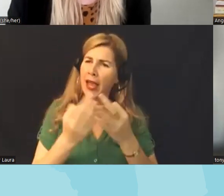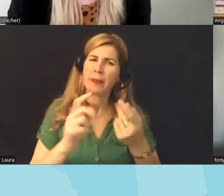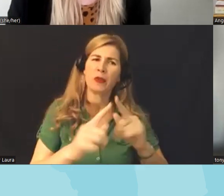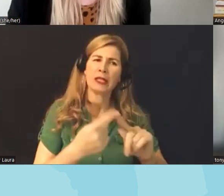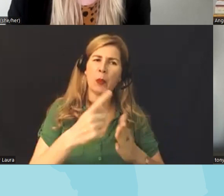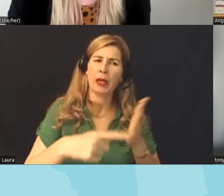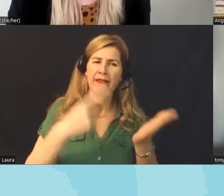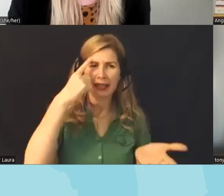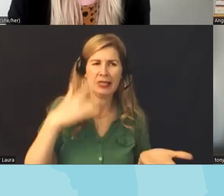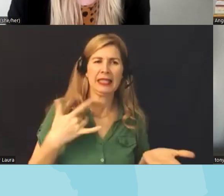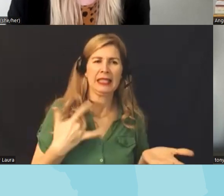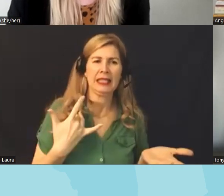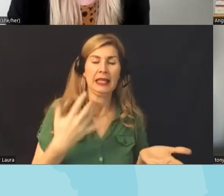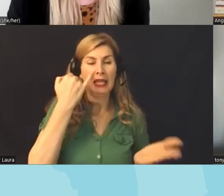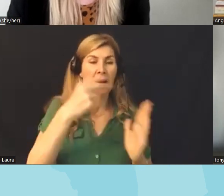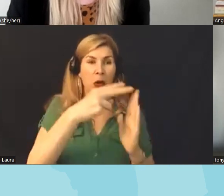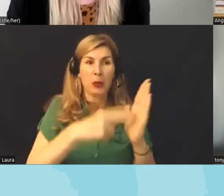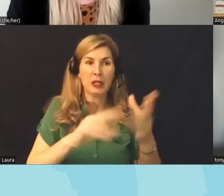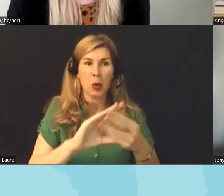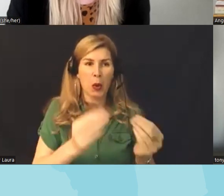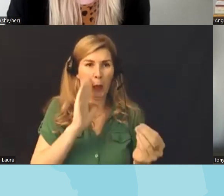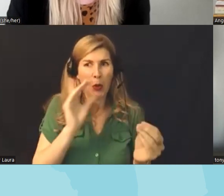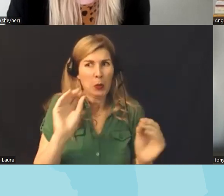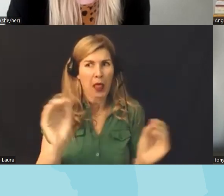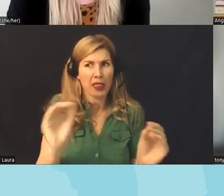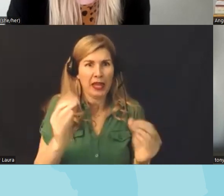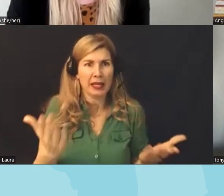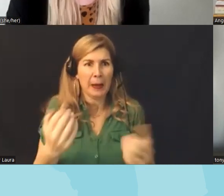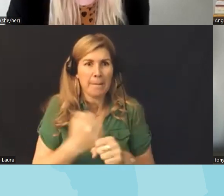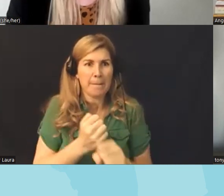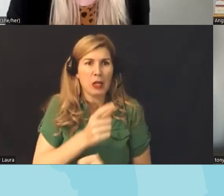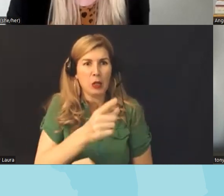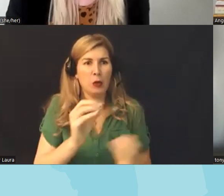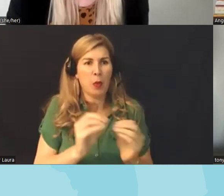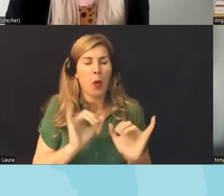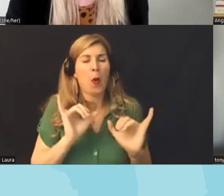reading about a different story will do nothing but make you more empathetic and compassionate to